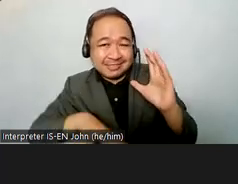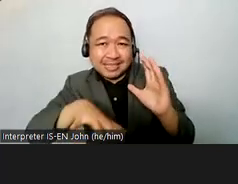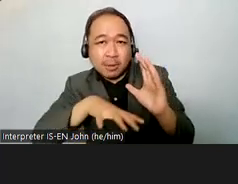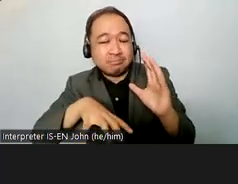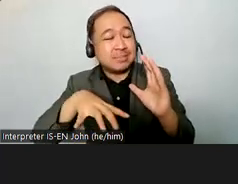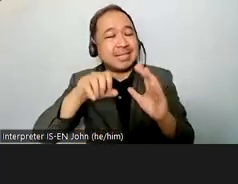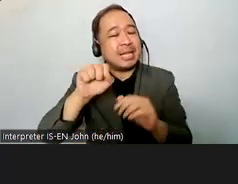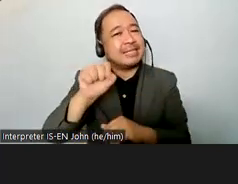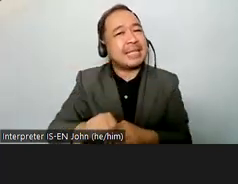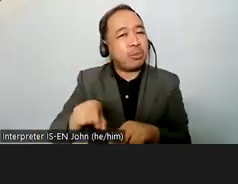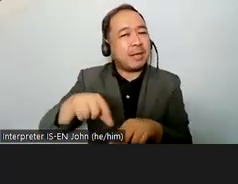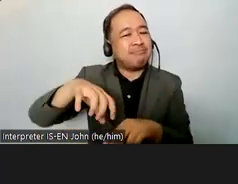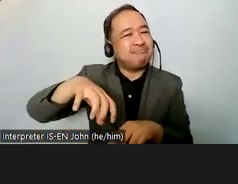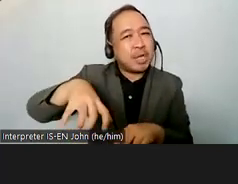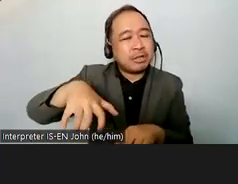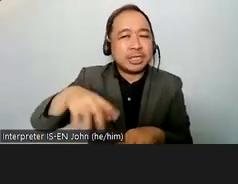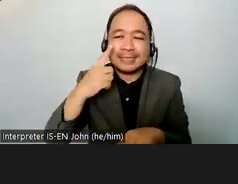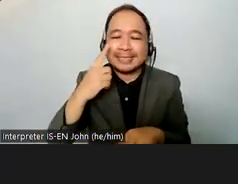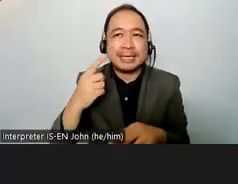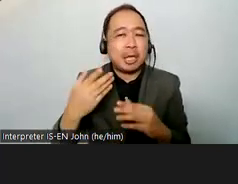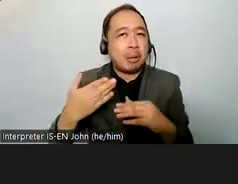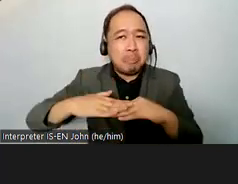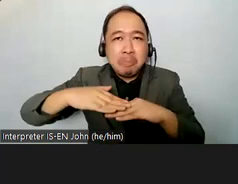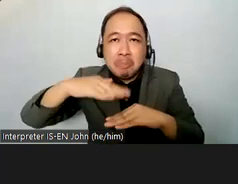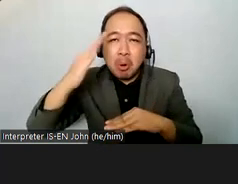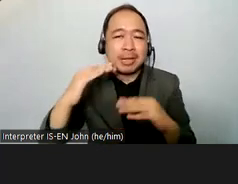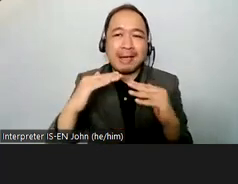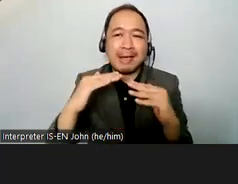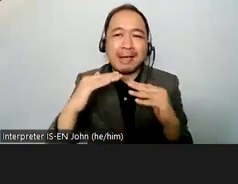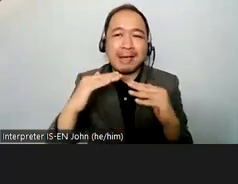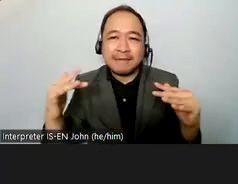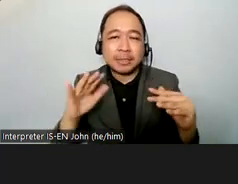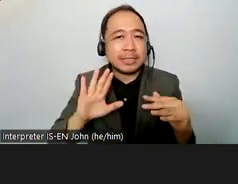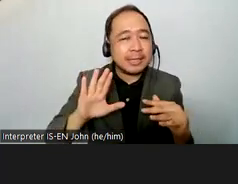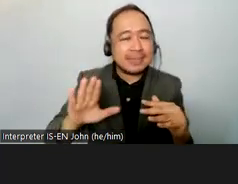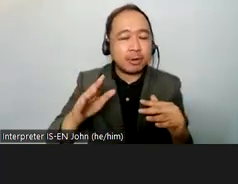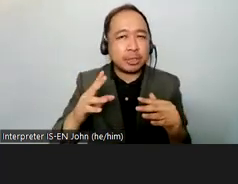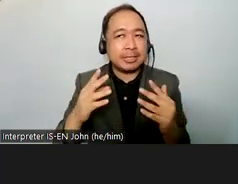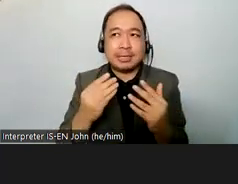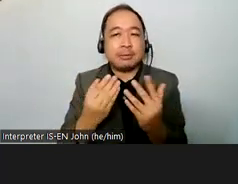more in number they are becoming more diverse in their format they are becoming more inclusive of